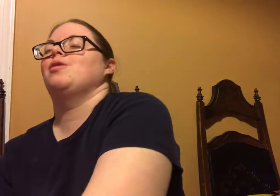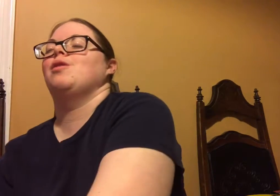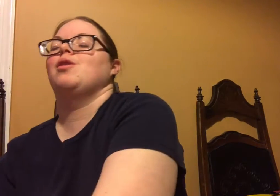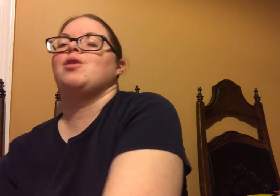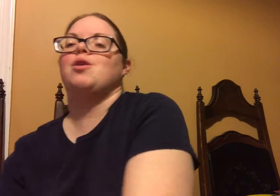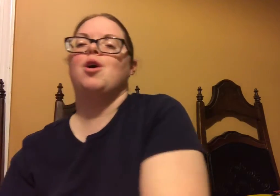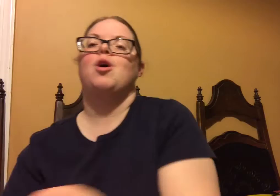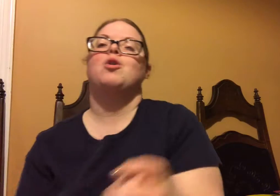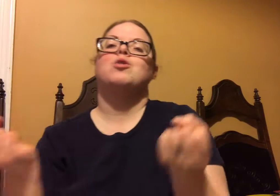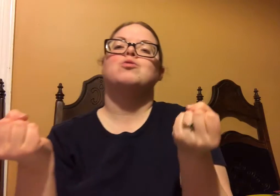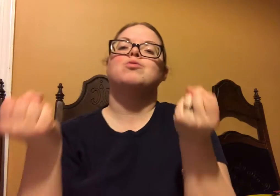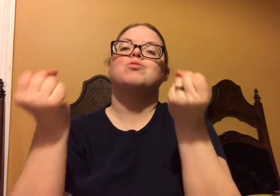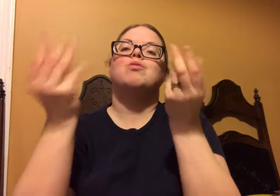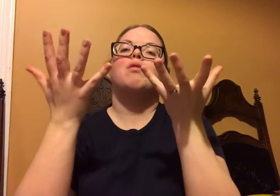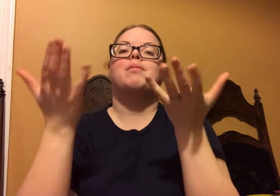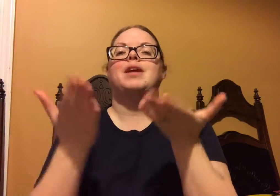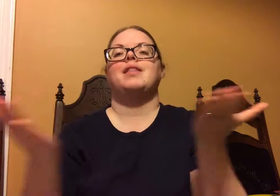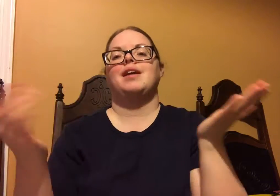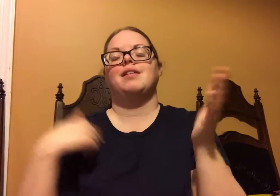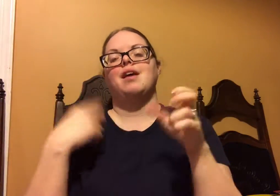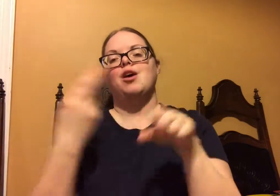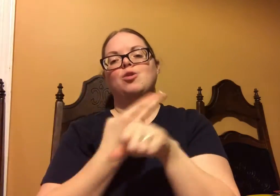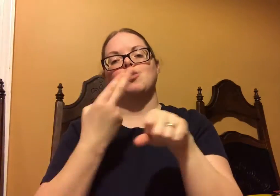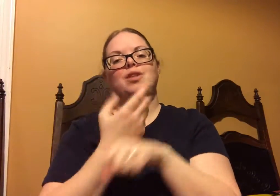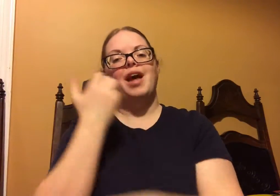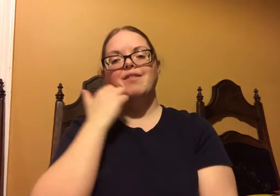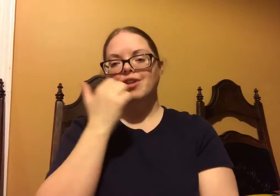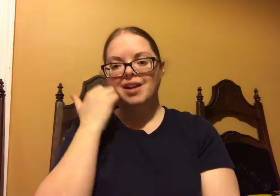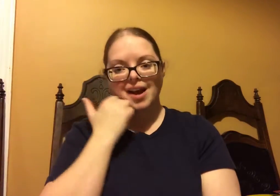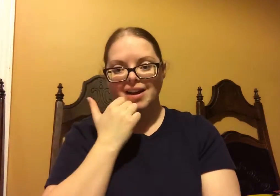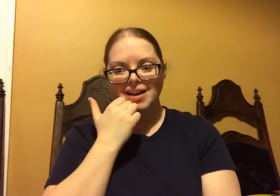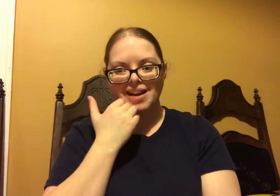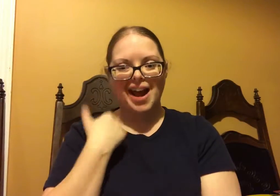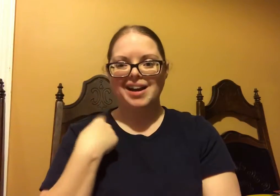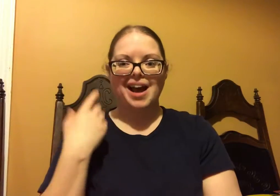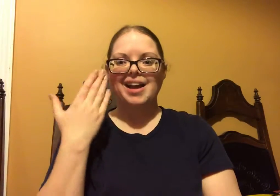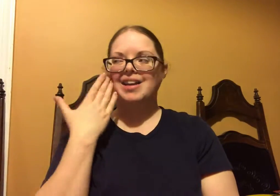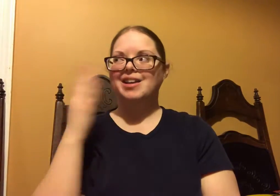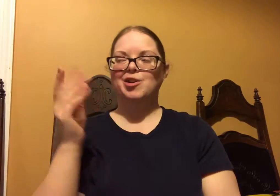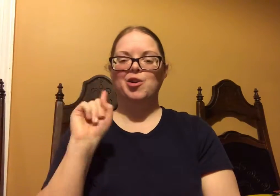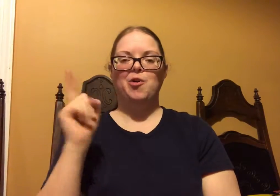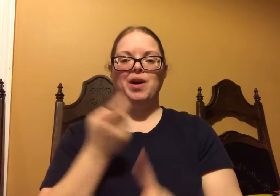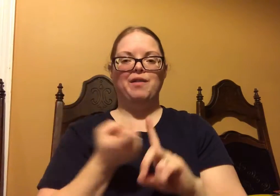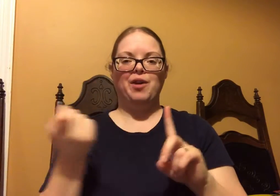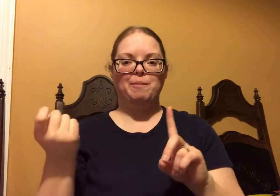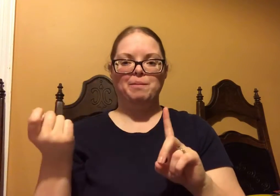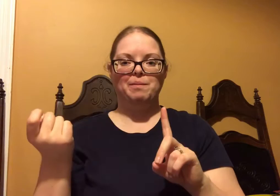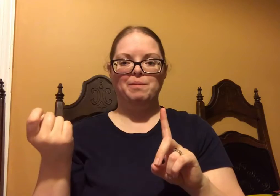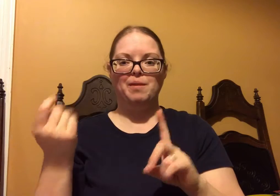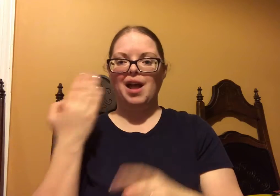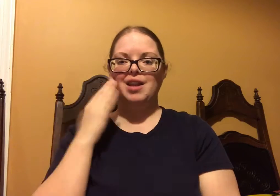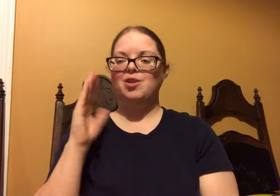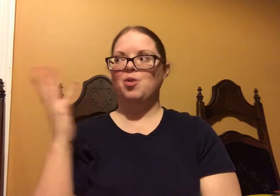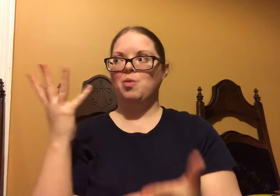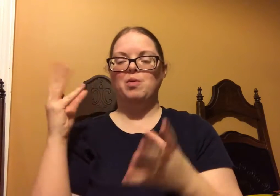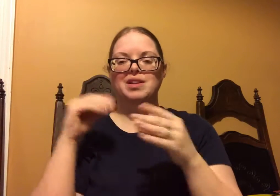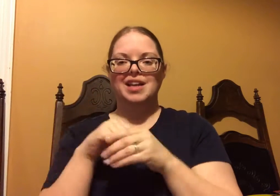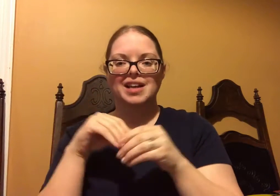So many things that I used everyday and I didn't know where they were from.